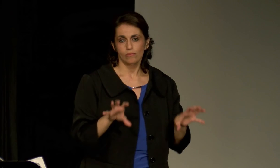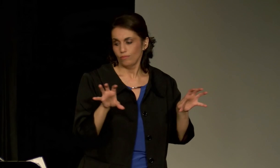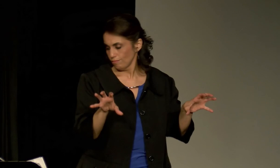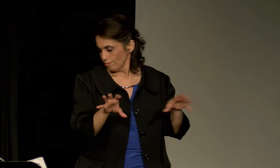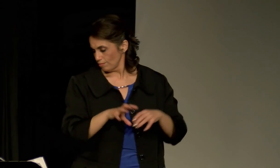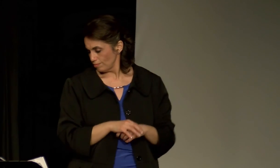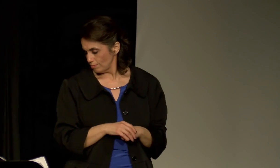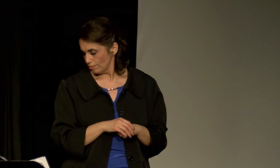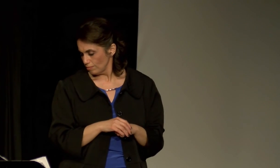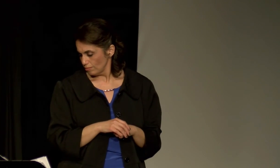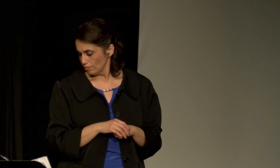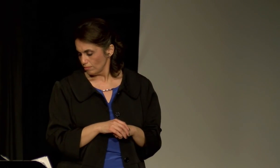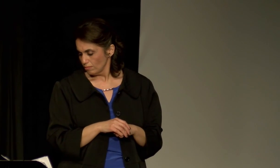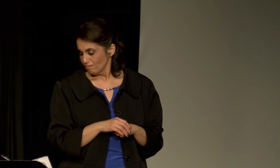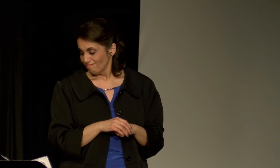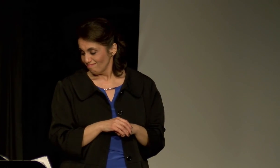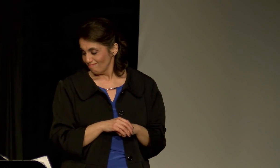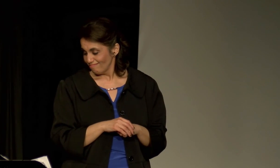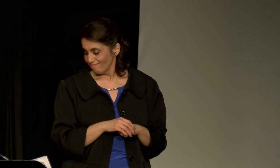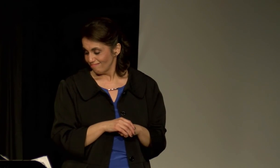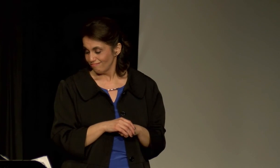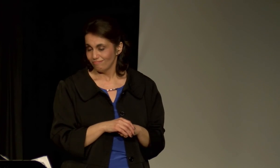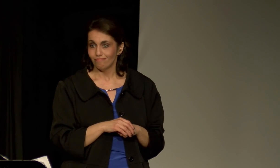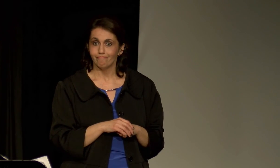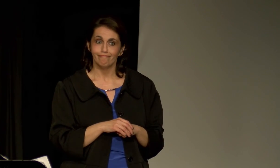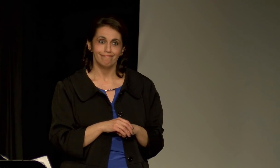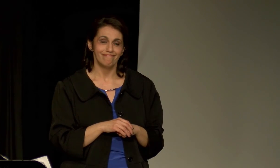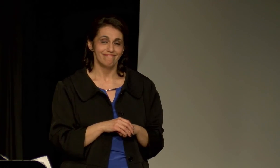Focus on what we can do.